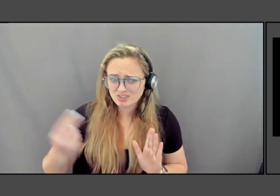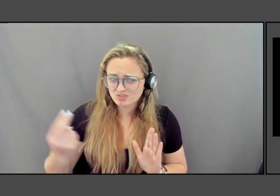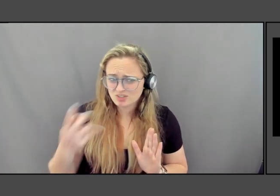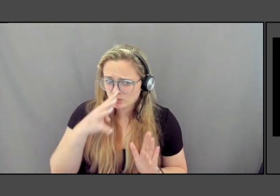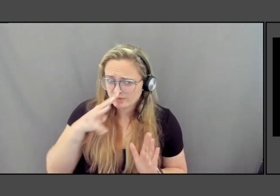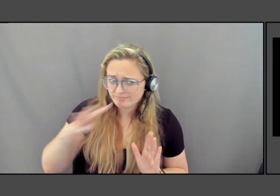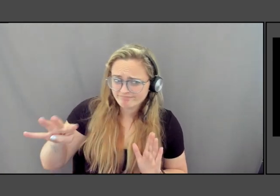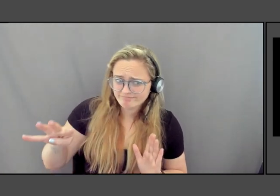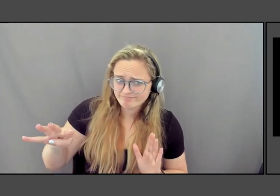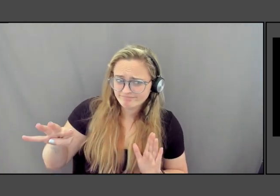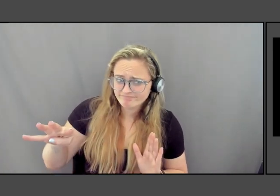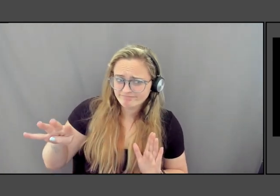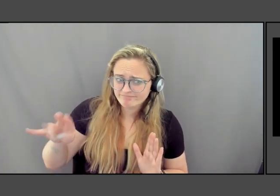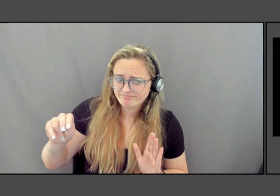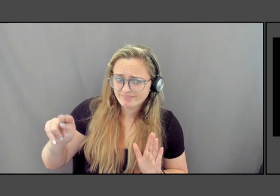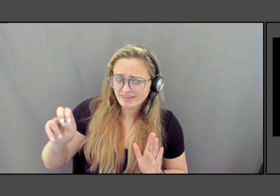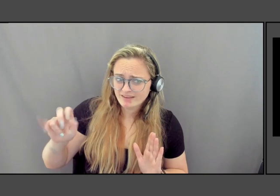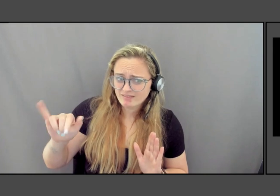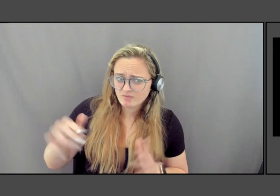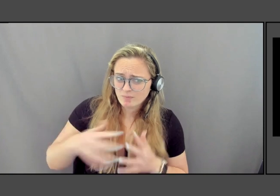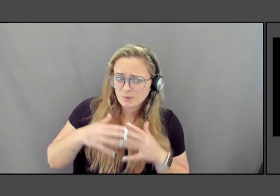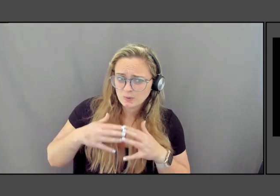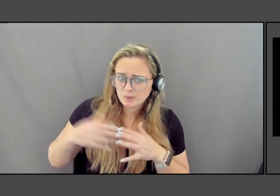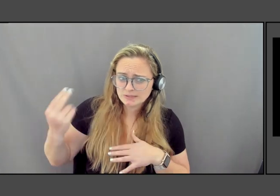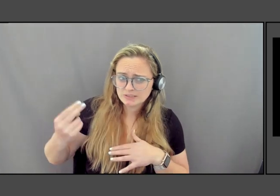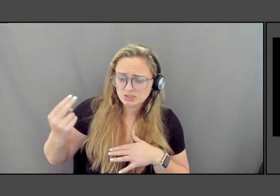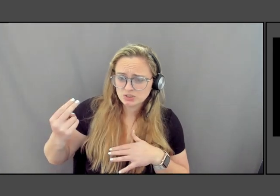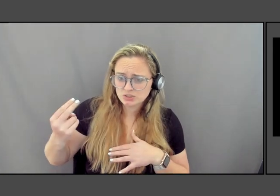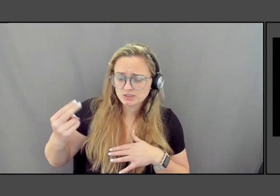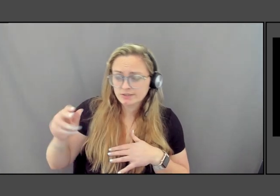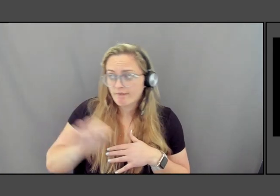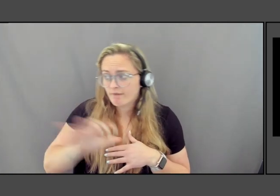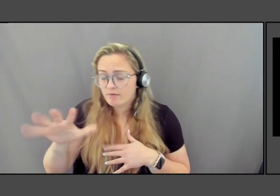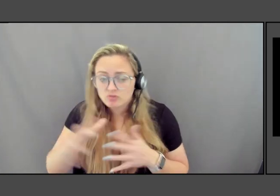American history, Asian American history, African-American history.